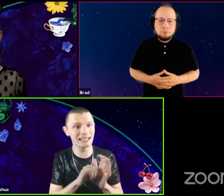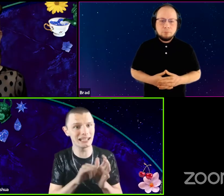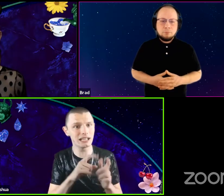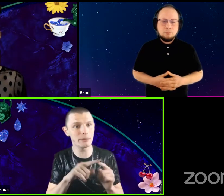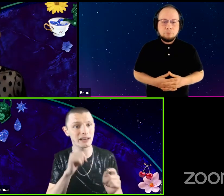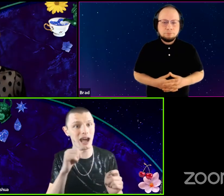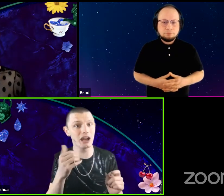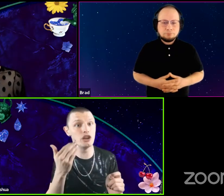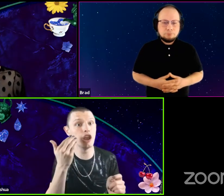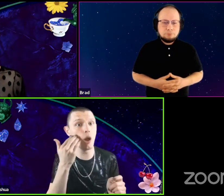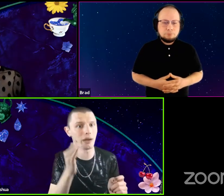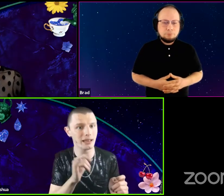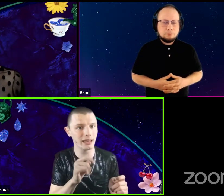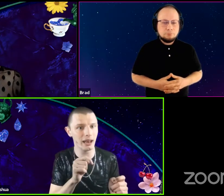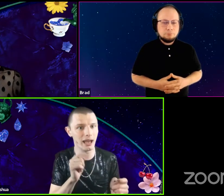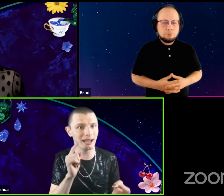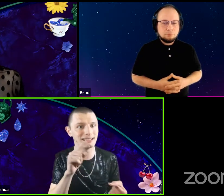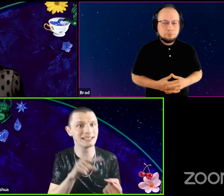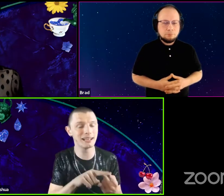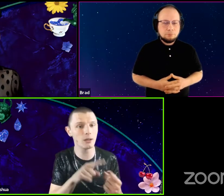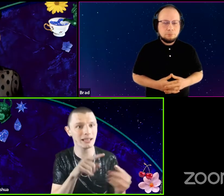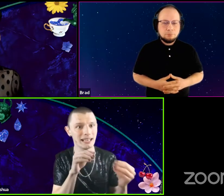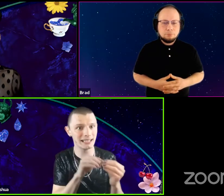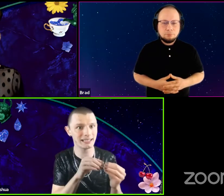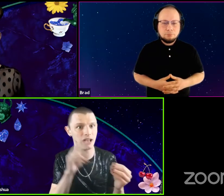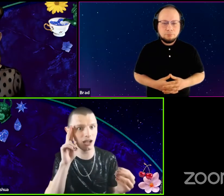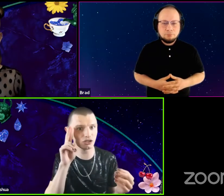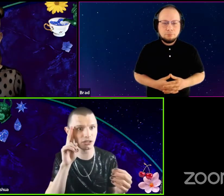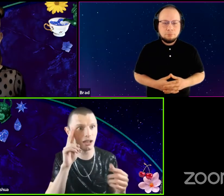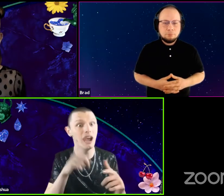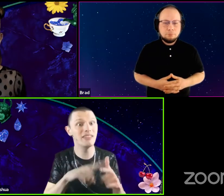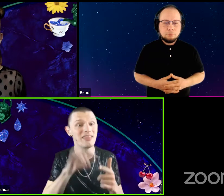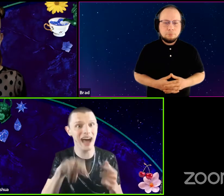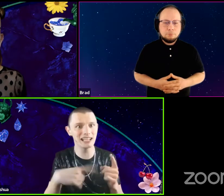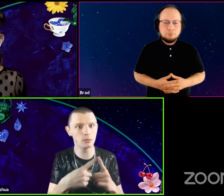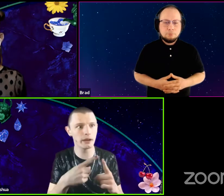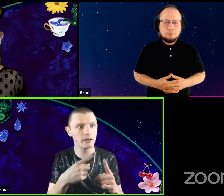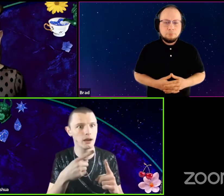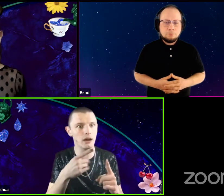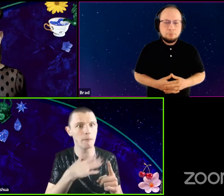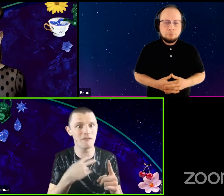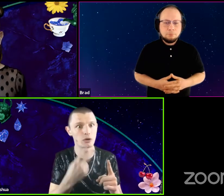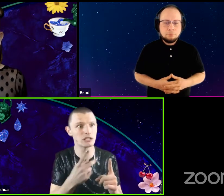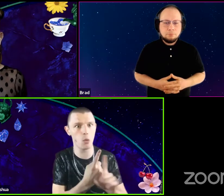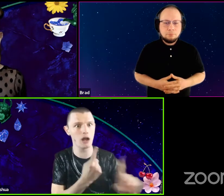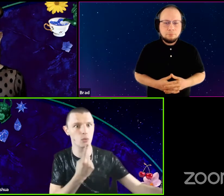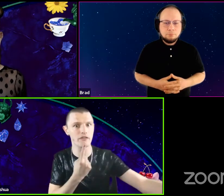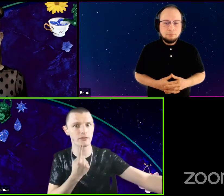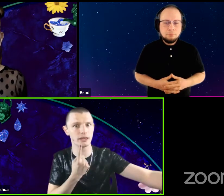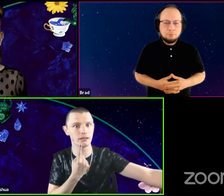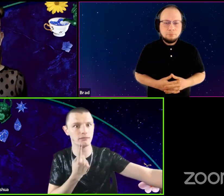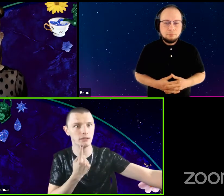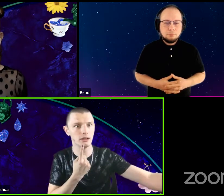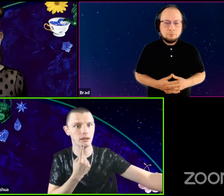but not knowing yet until he kisses, Hanschen. And then that's when my voice walked away from me.